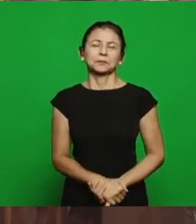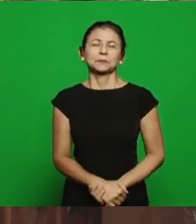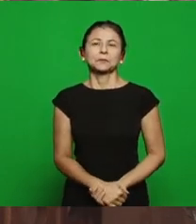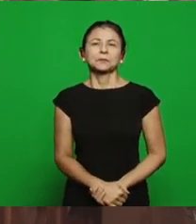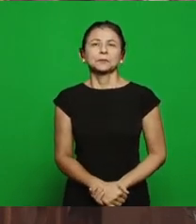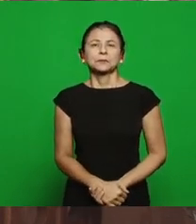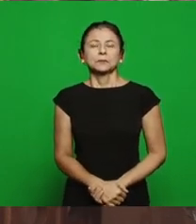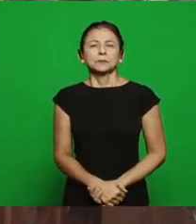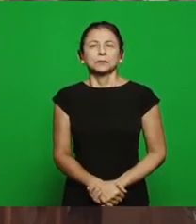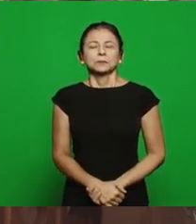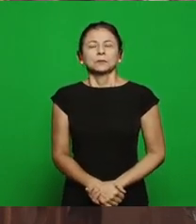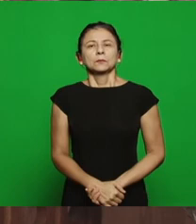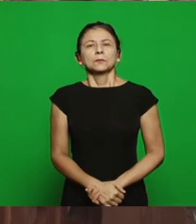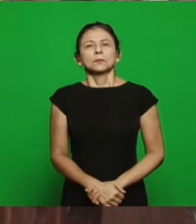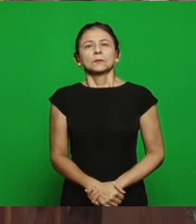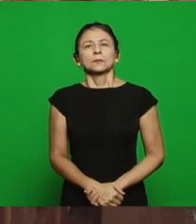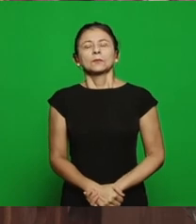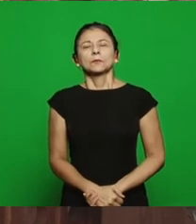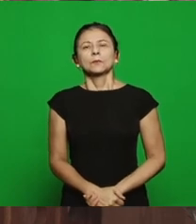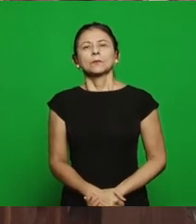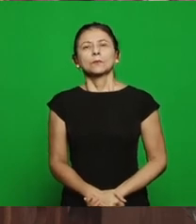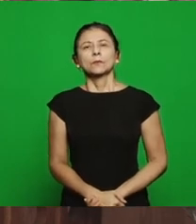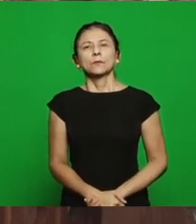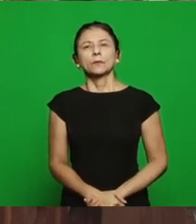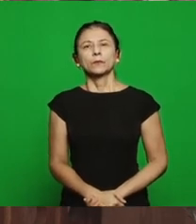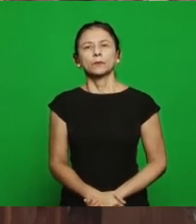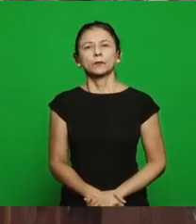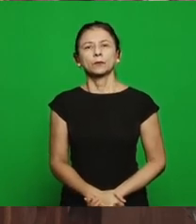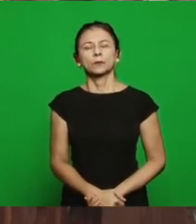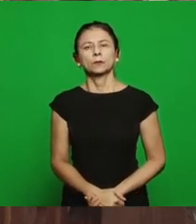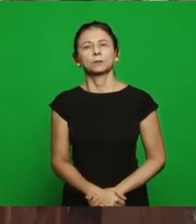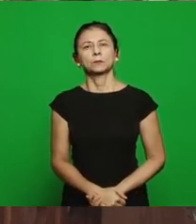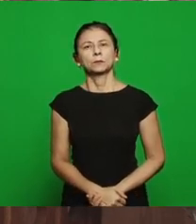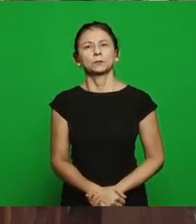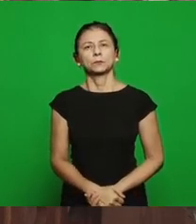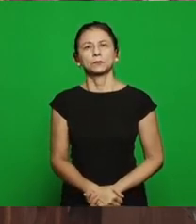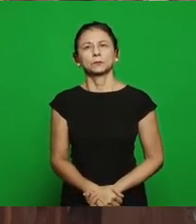exactly, now we want to notify